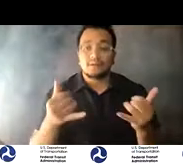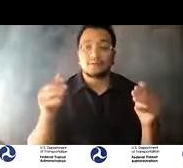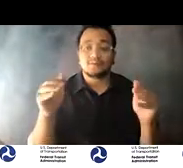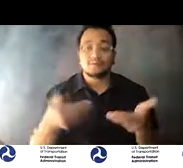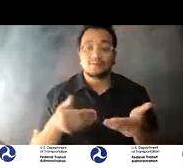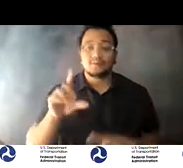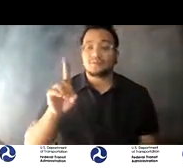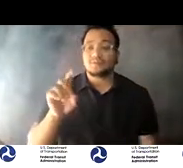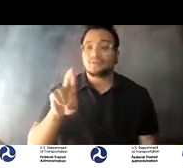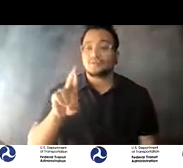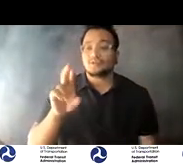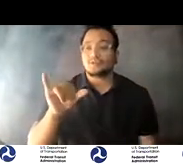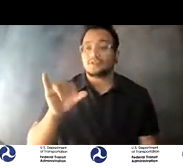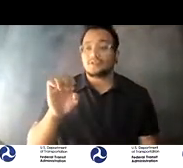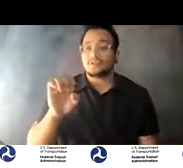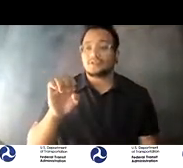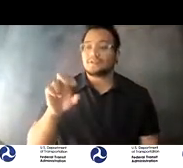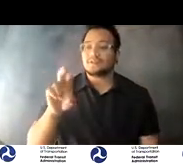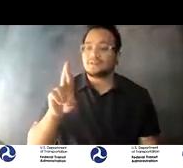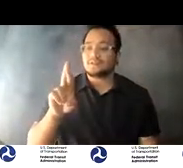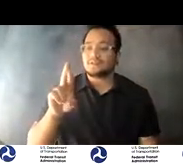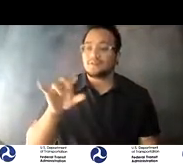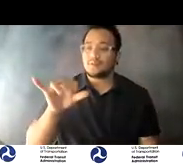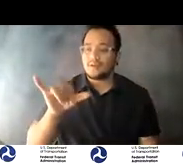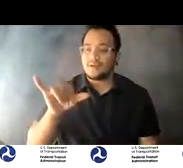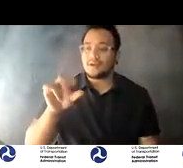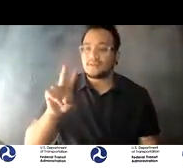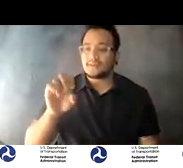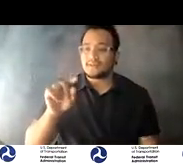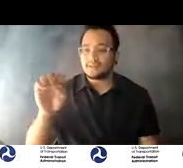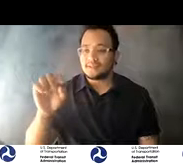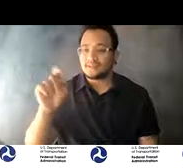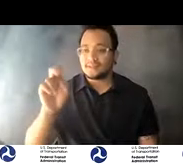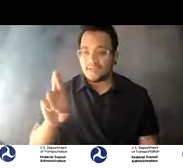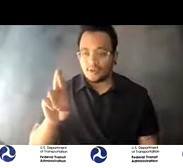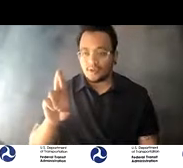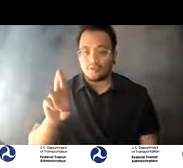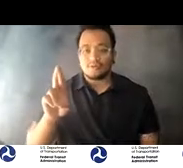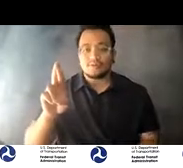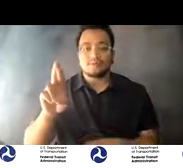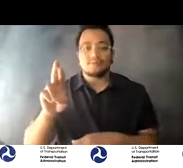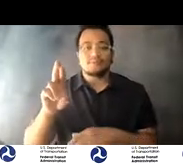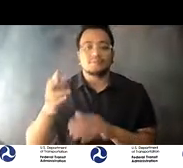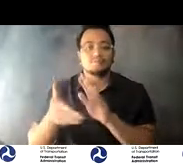14:05:51 Dr. Taylor has led region 4 since 2005, so she brings a deep well of experience